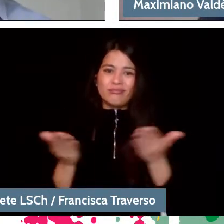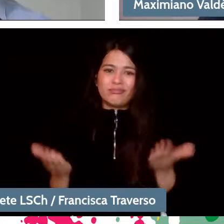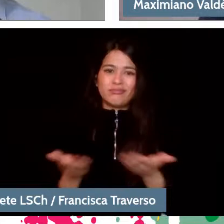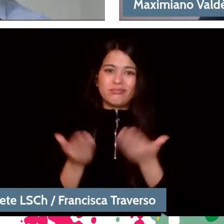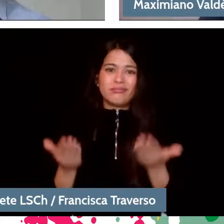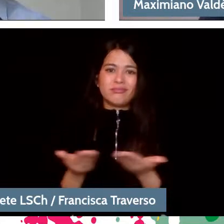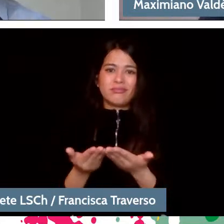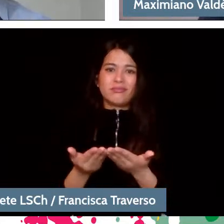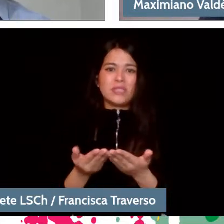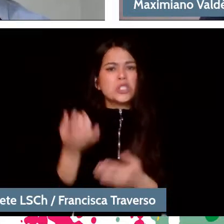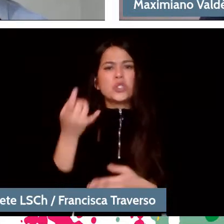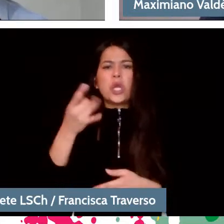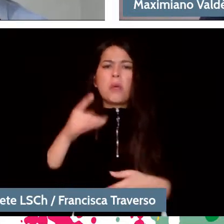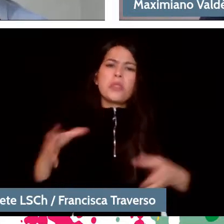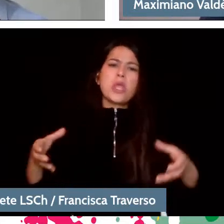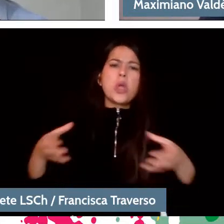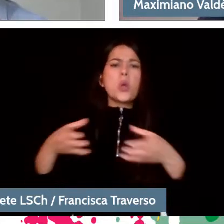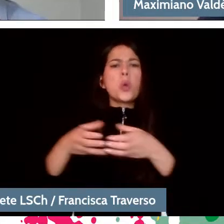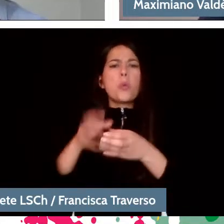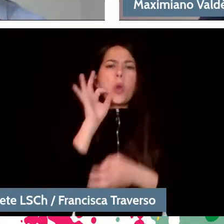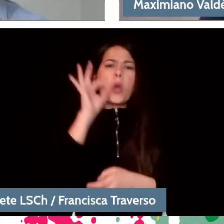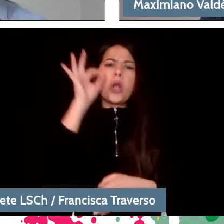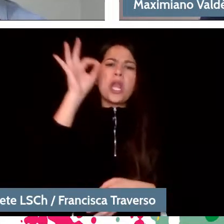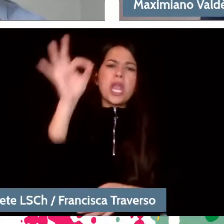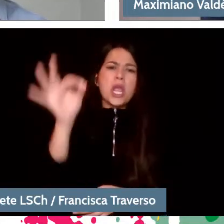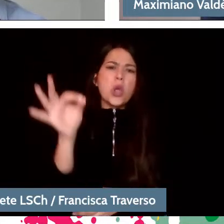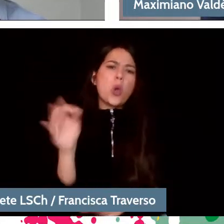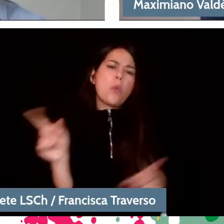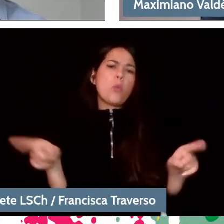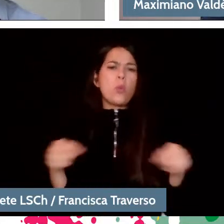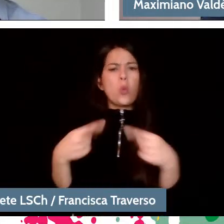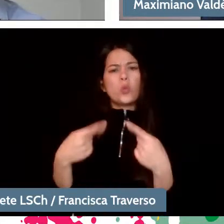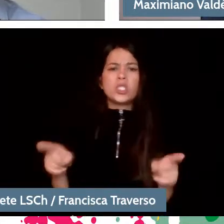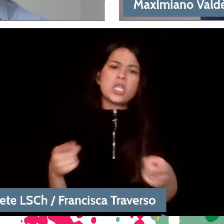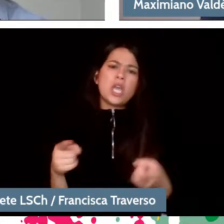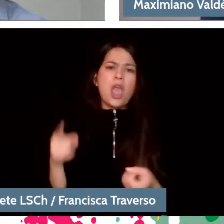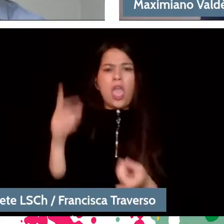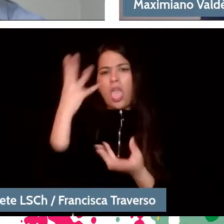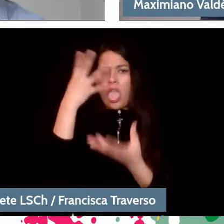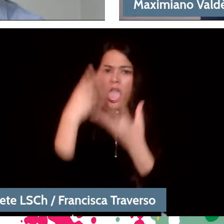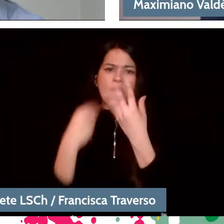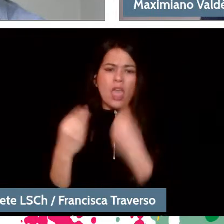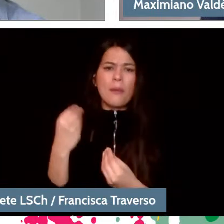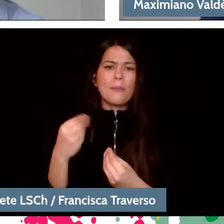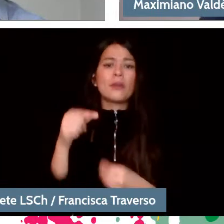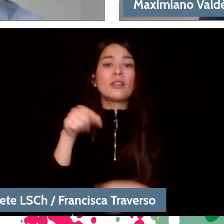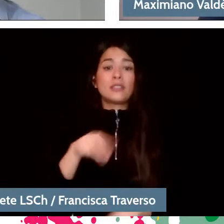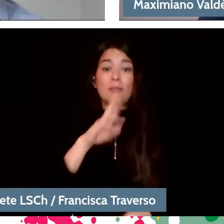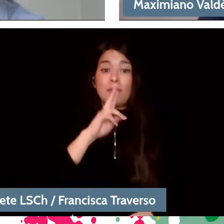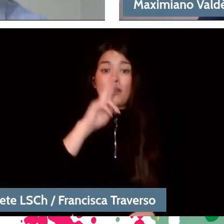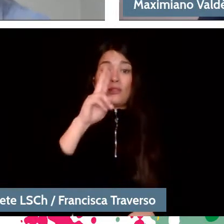and that rich people made music and it was dropped. But that's my answer. Yes, it is essential that it be done.